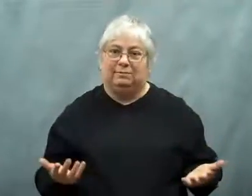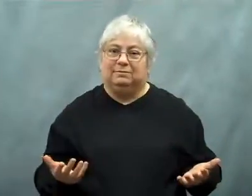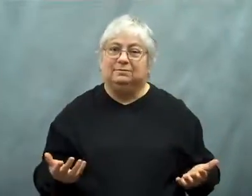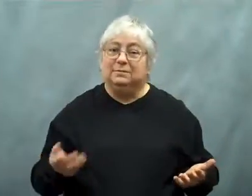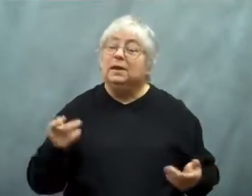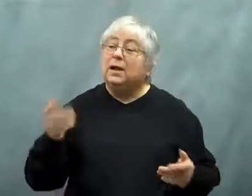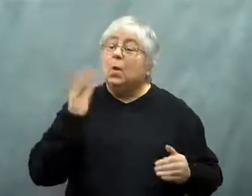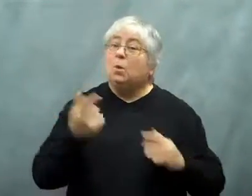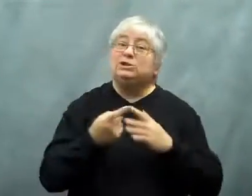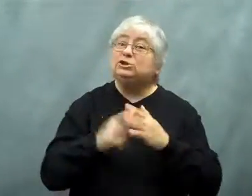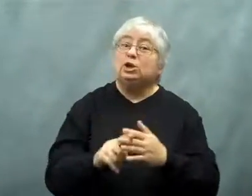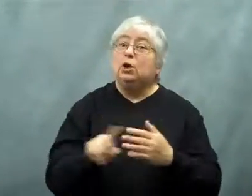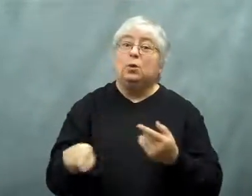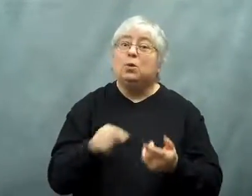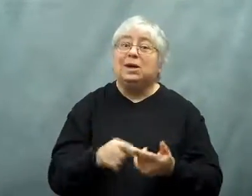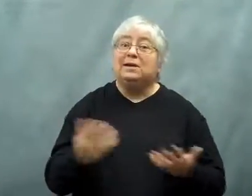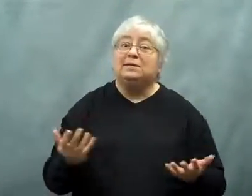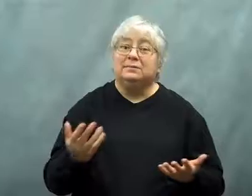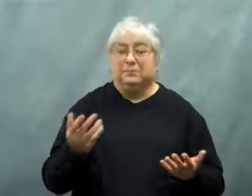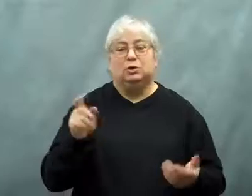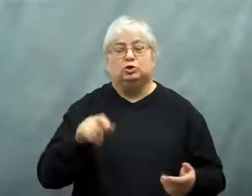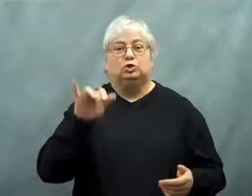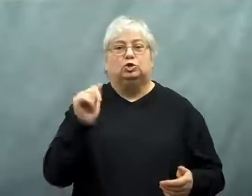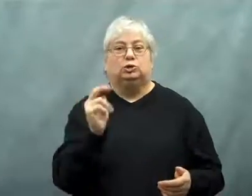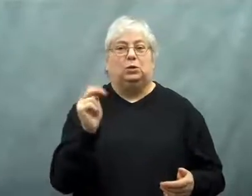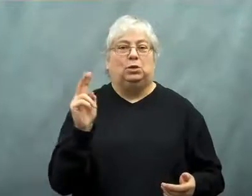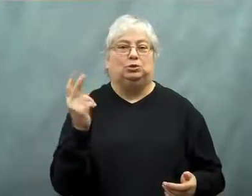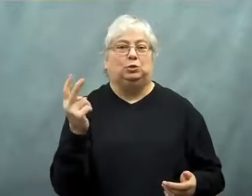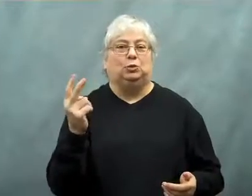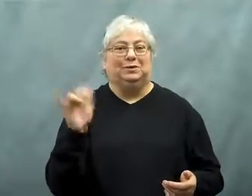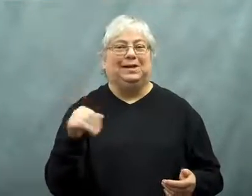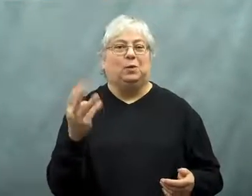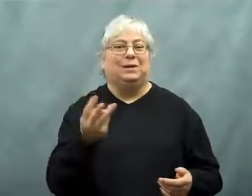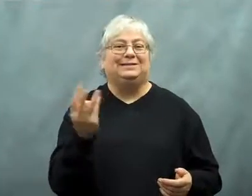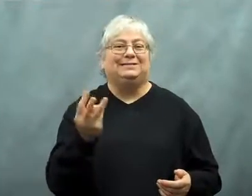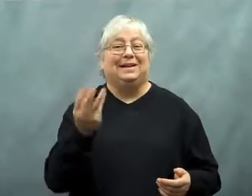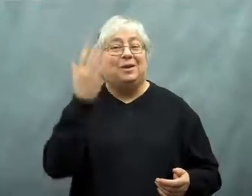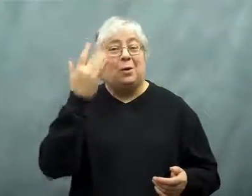These cuts would start on Wednesday, January 2.